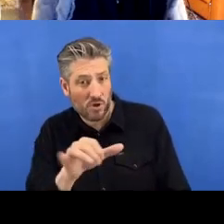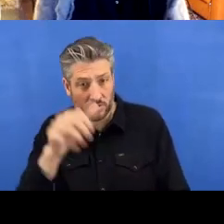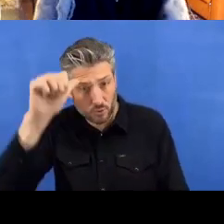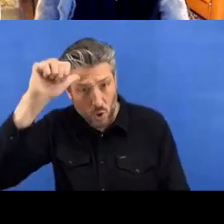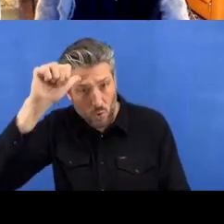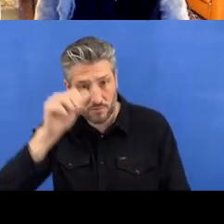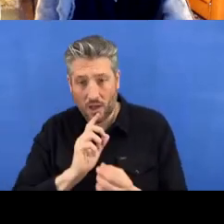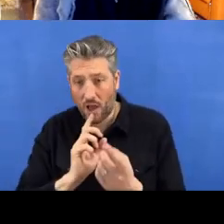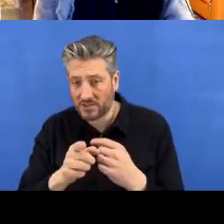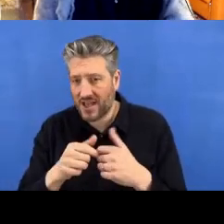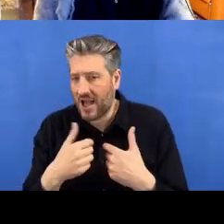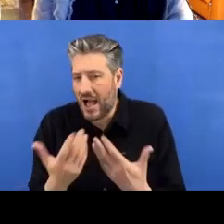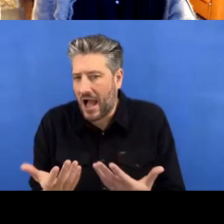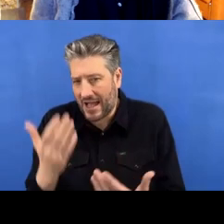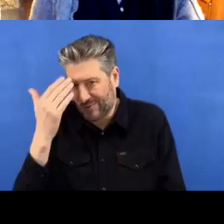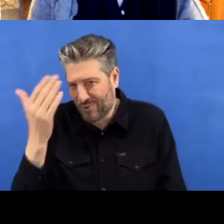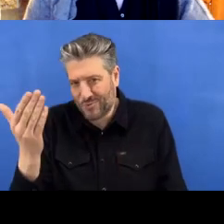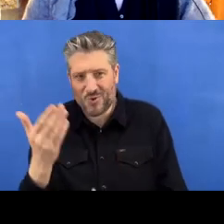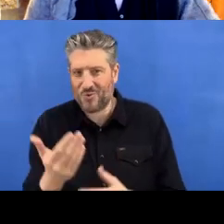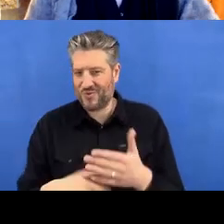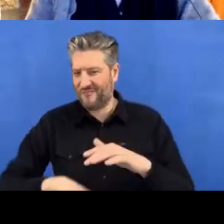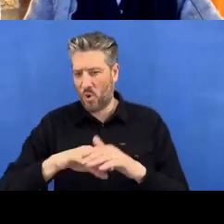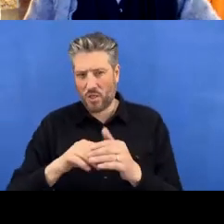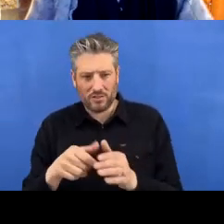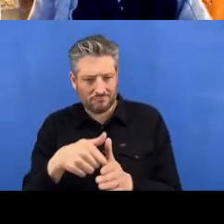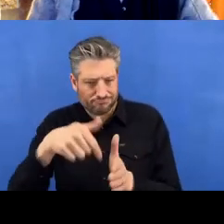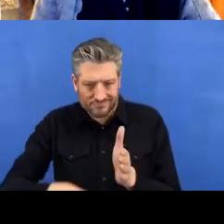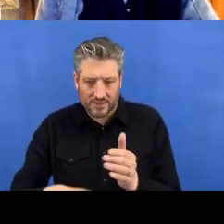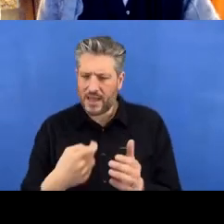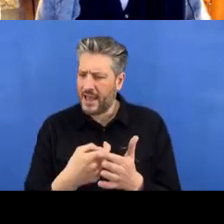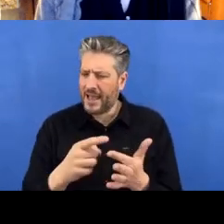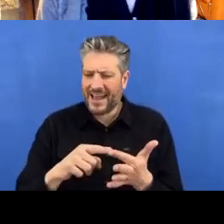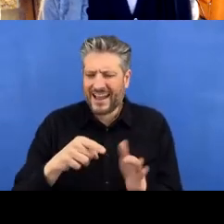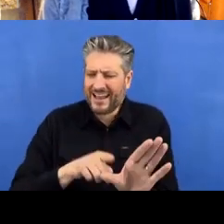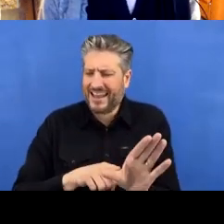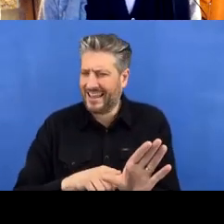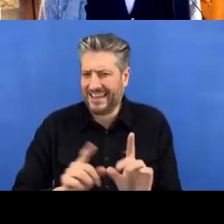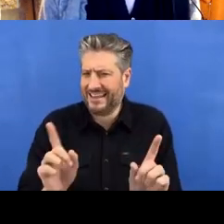the full details of these keys. I hope that was clear, I feel like